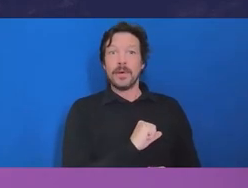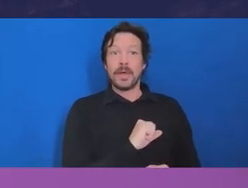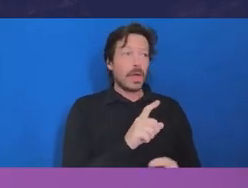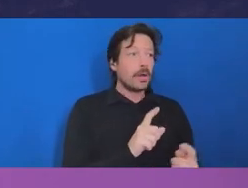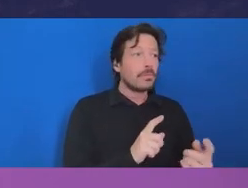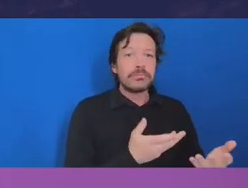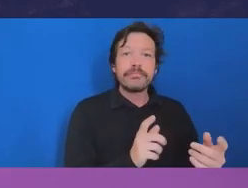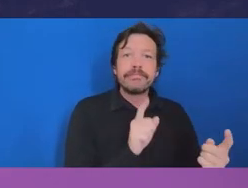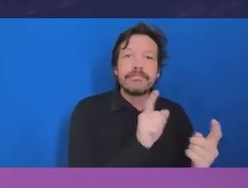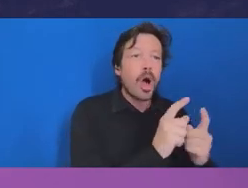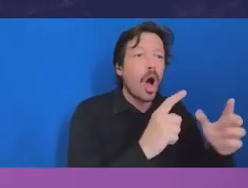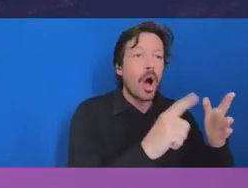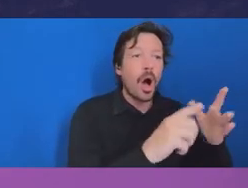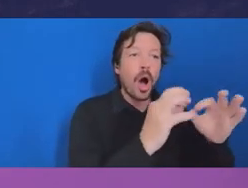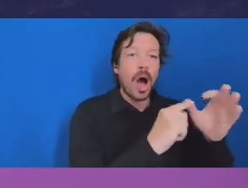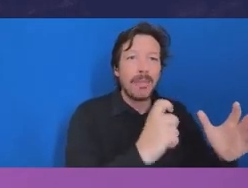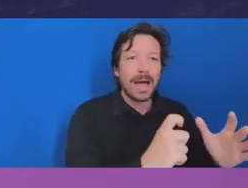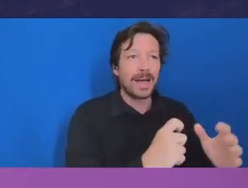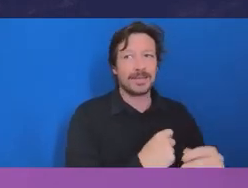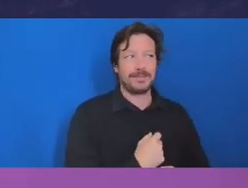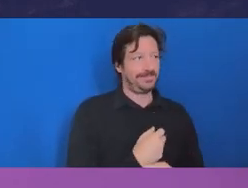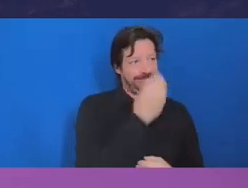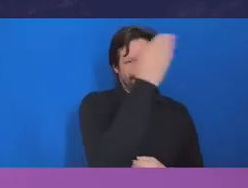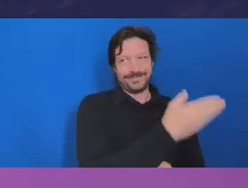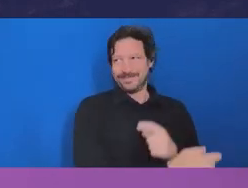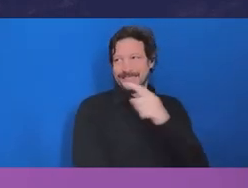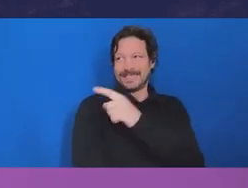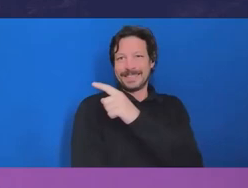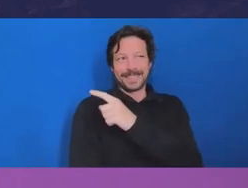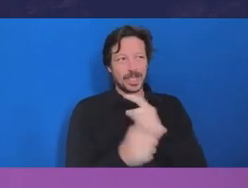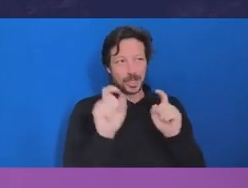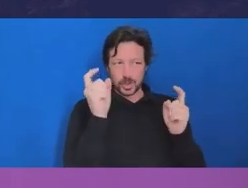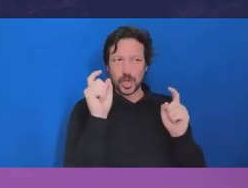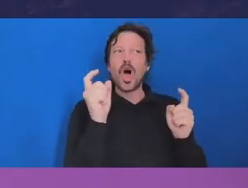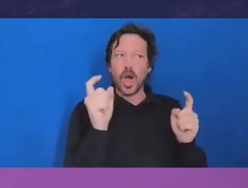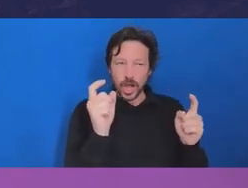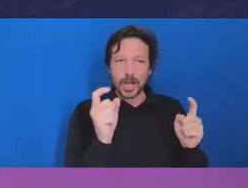and said, we're concerned about what is going on here. That resulted in real change, including,